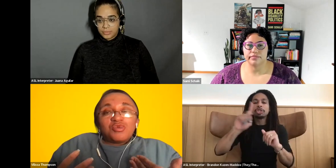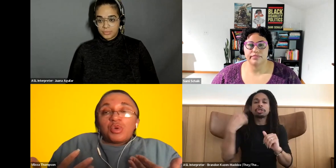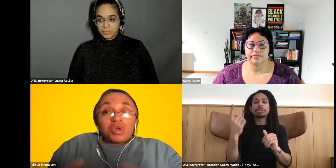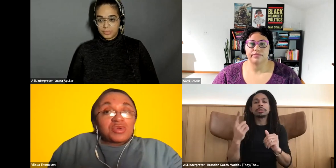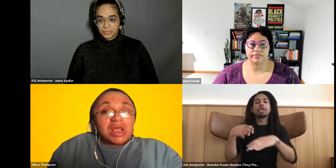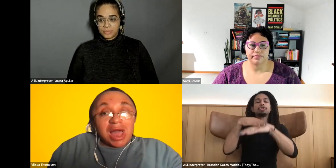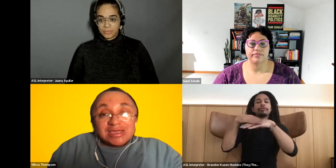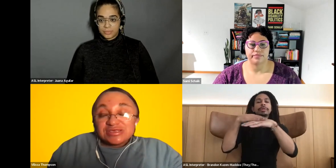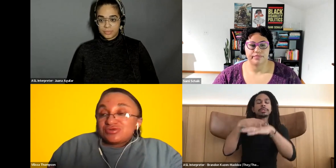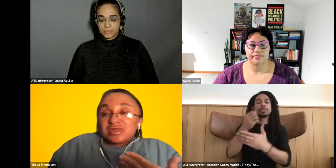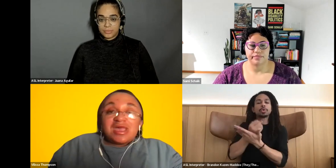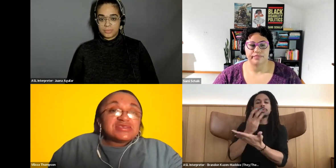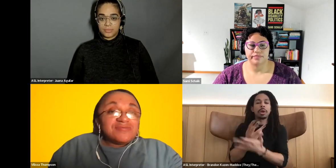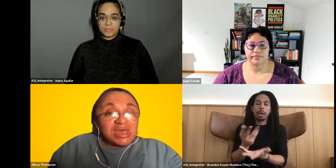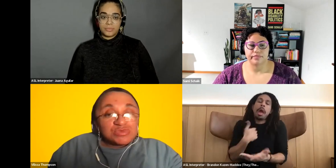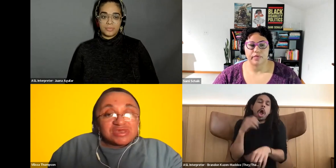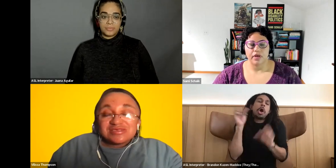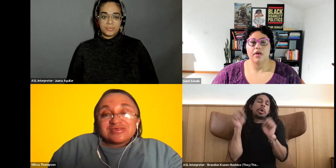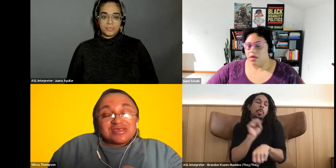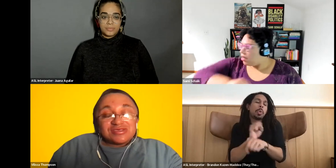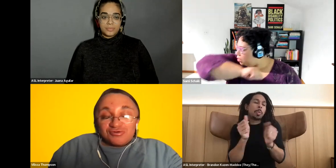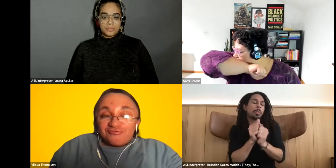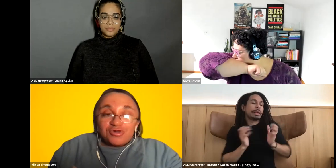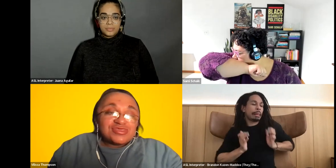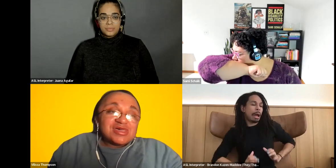Vilissa Thompson: the work with clients doing case management, and so forth.